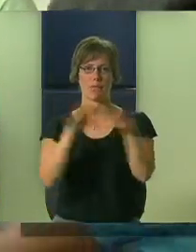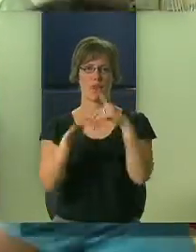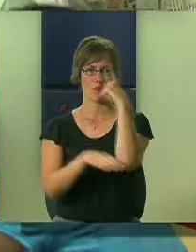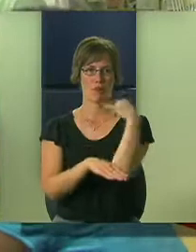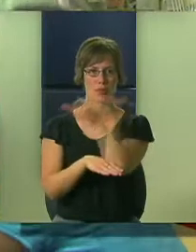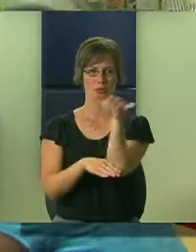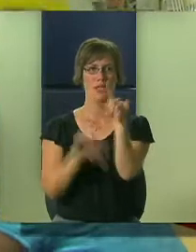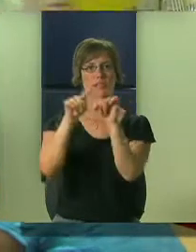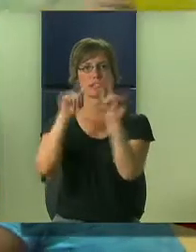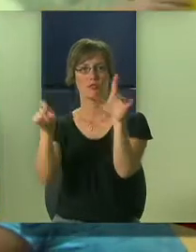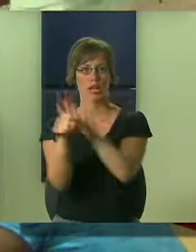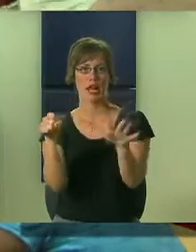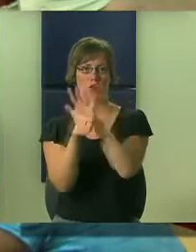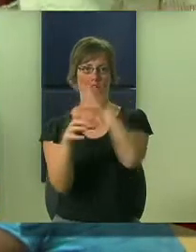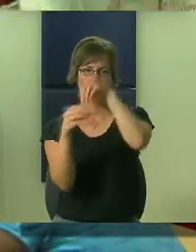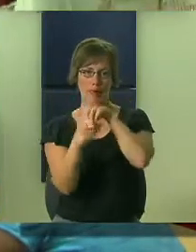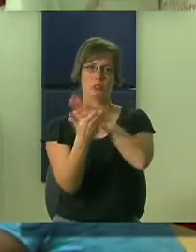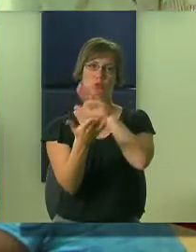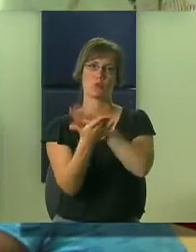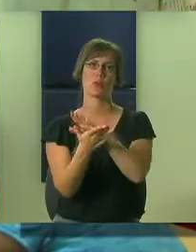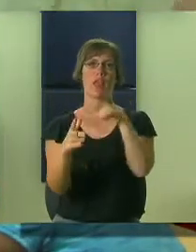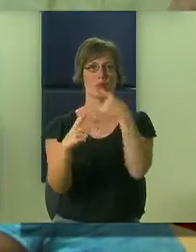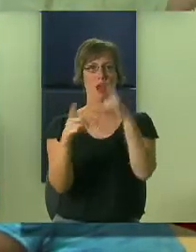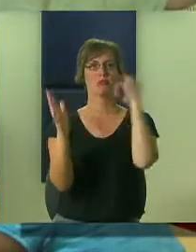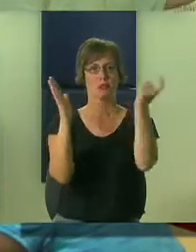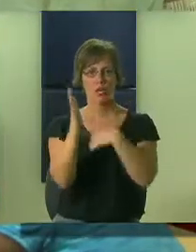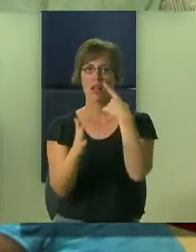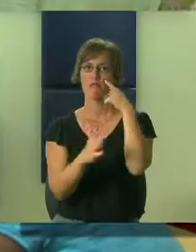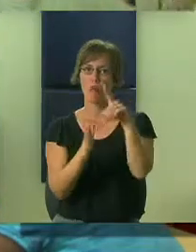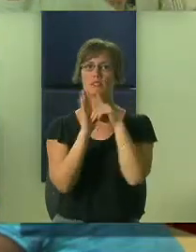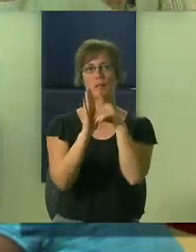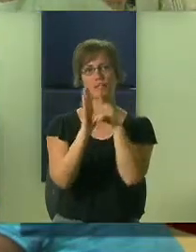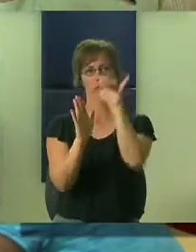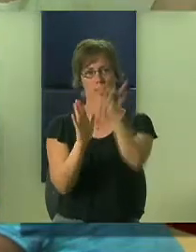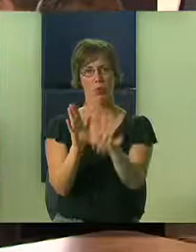Narrator; Students are taught lessons on what these behaviors look like in different areas